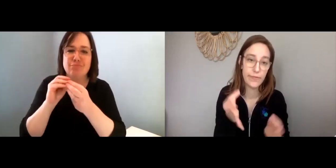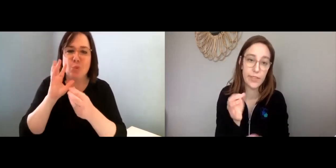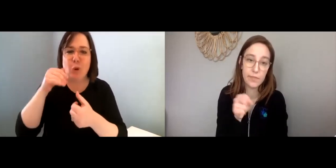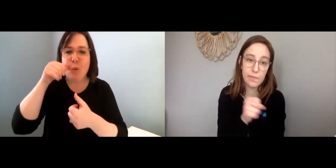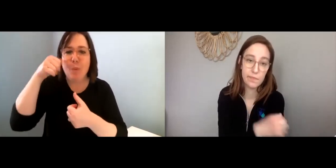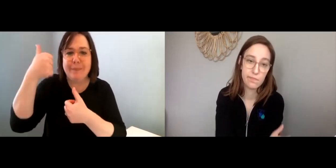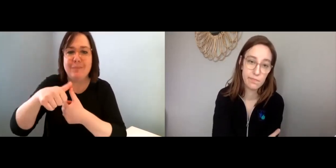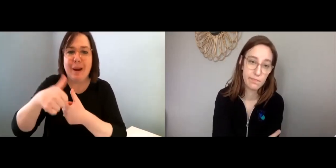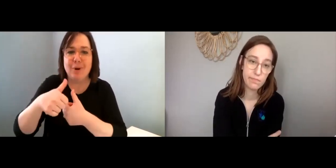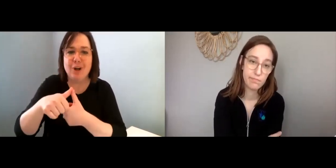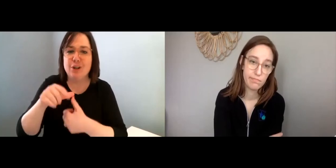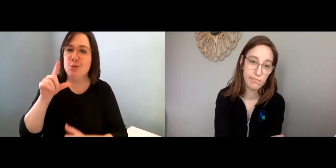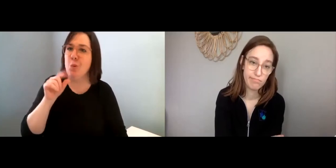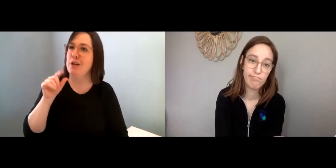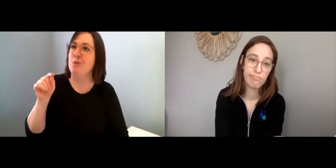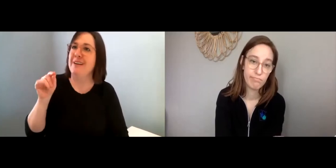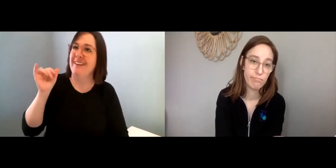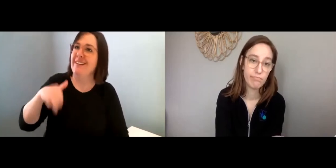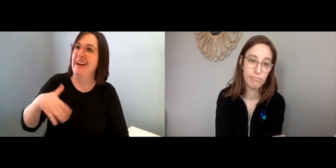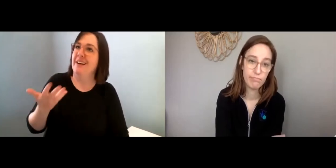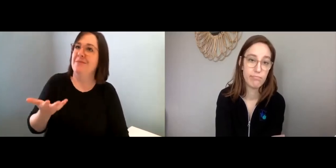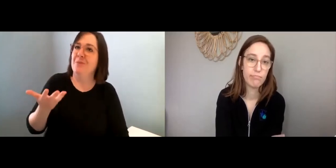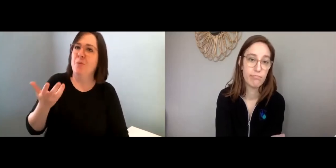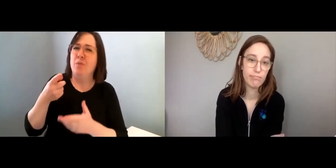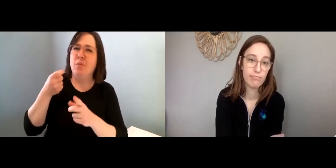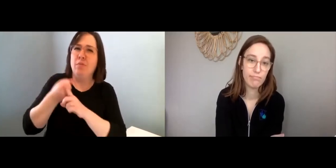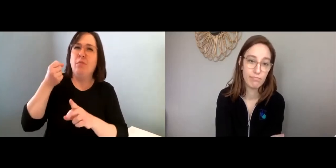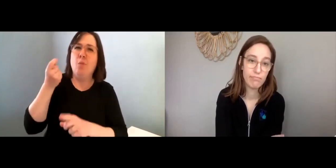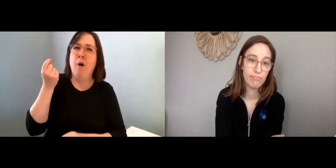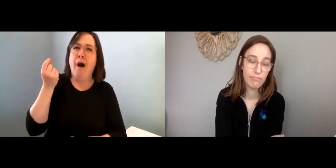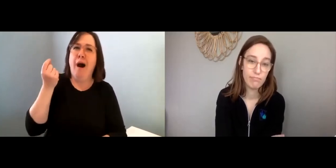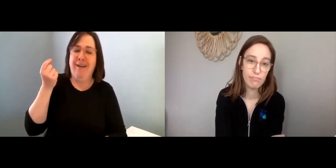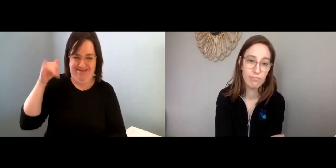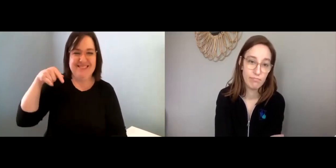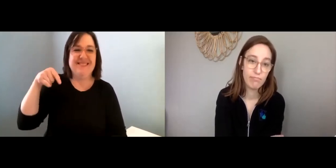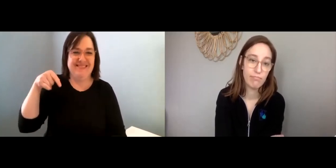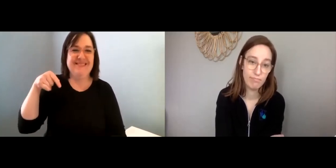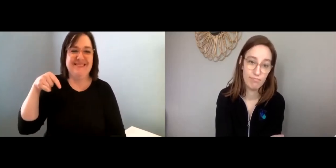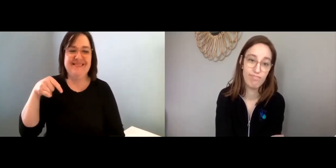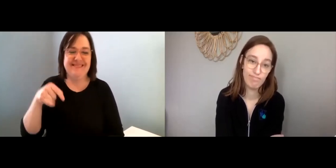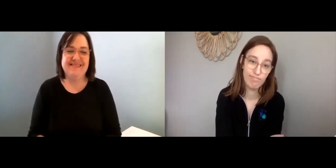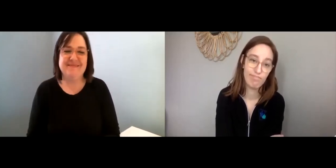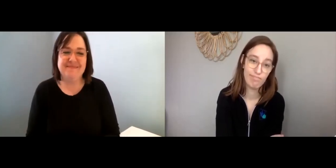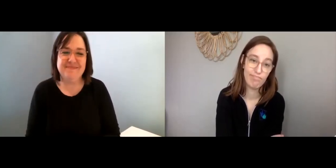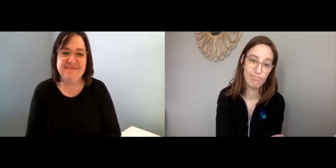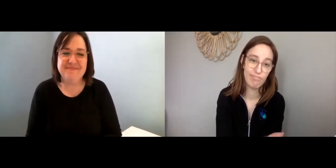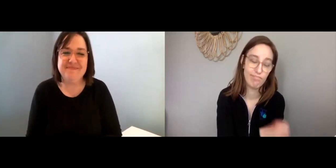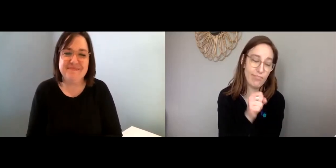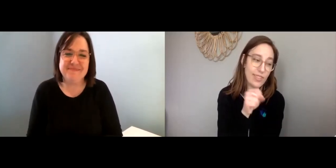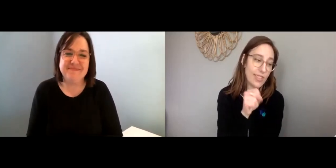It’s something we will remember. We’ll look back and say, “Wow 2020– I remember what happened that year!”